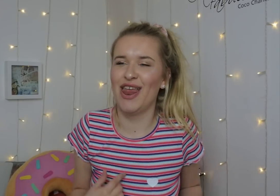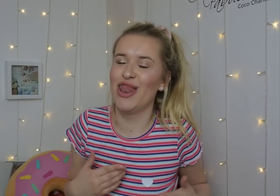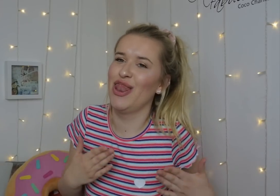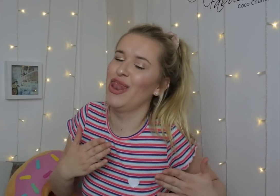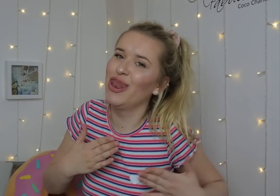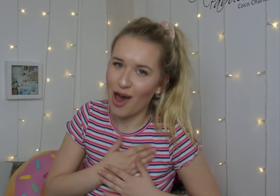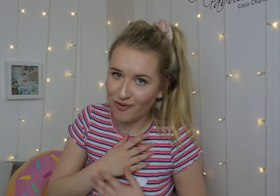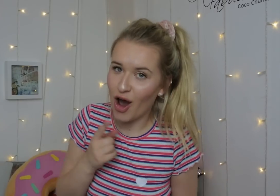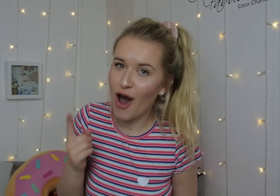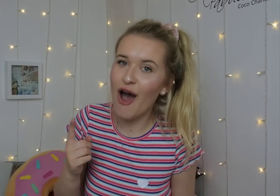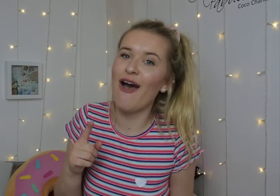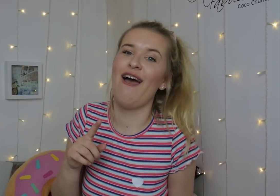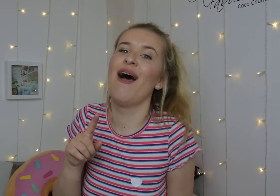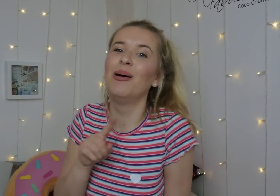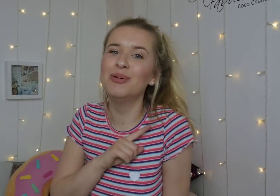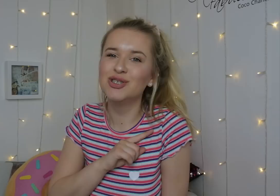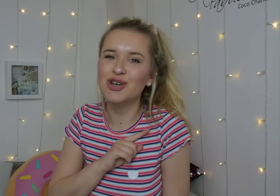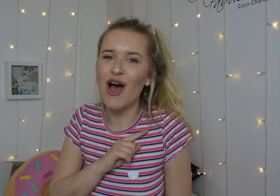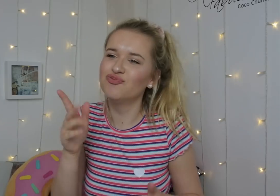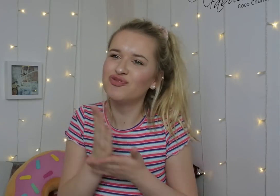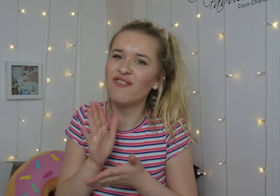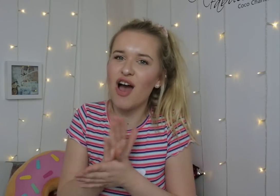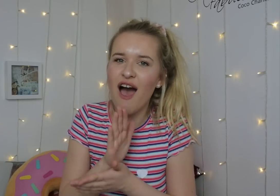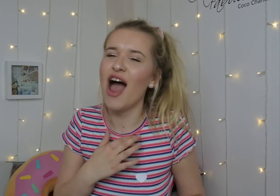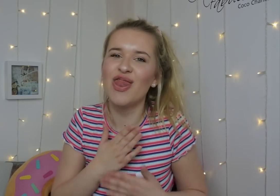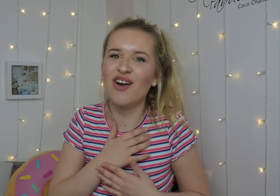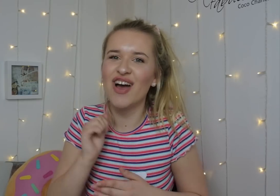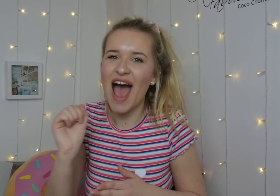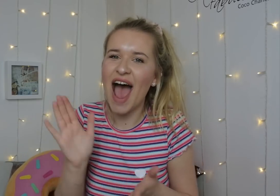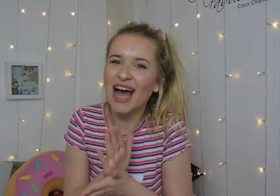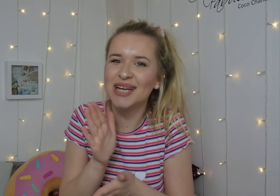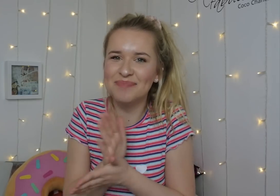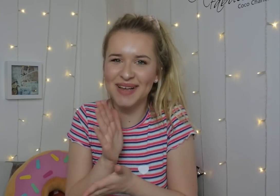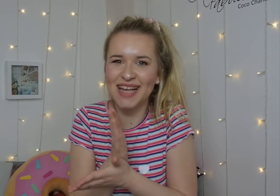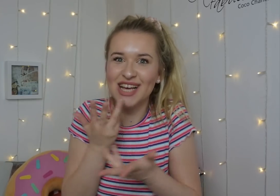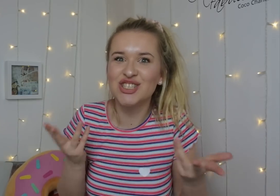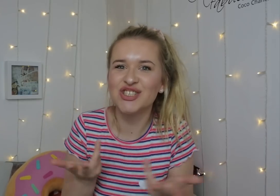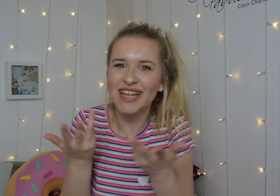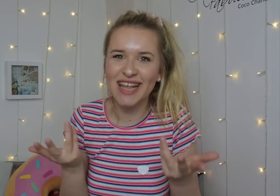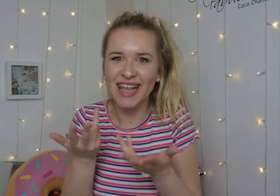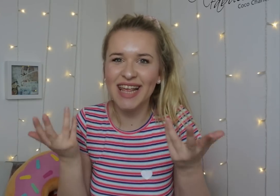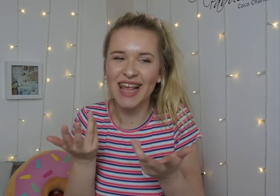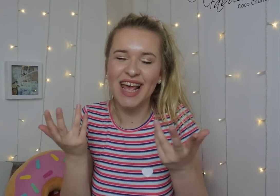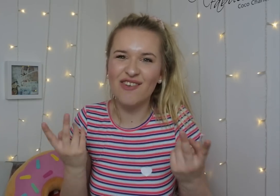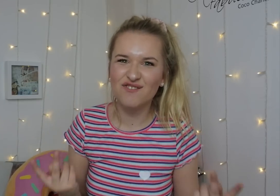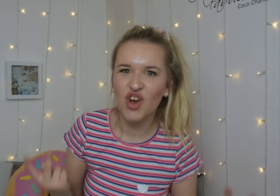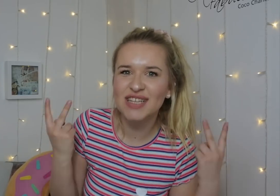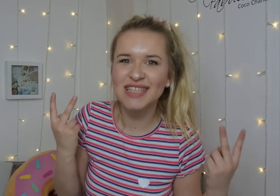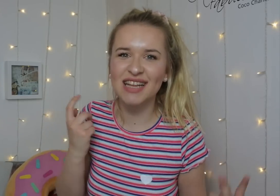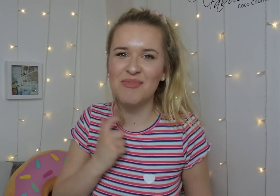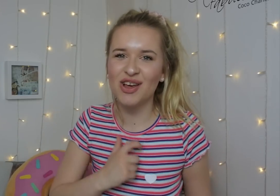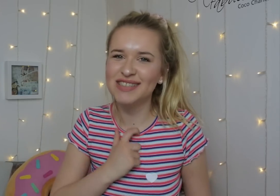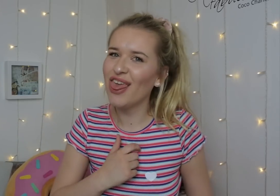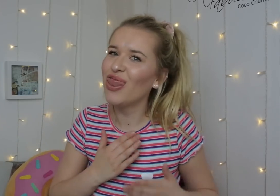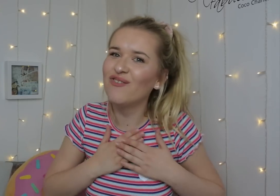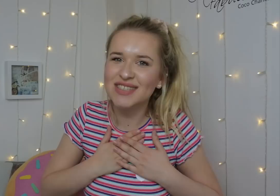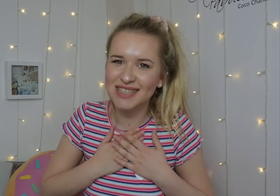I absolutely love her because she's fun and I love her personality, they're more of happiness, cheerful and fuck it which I love.